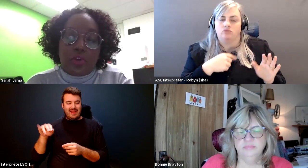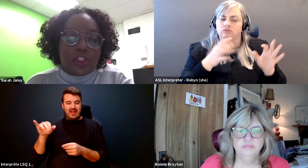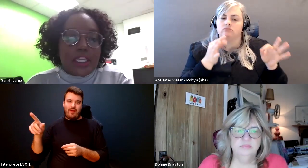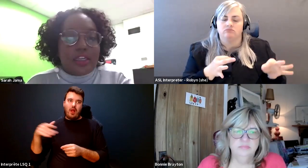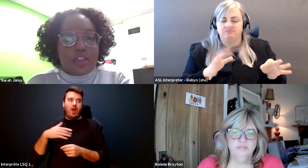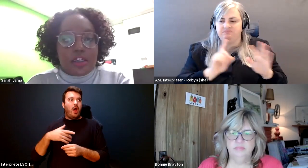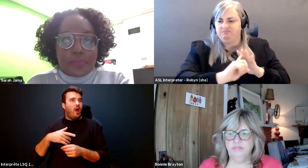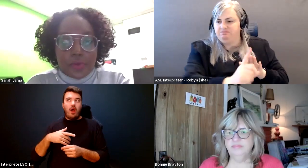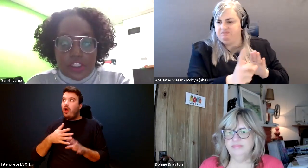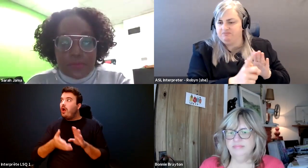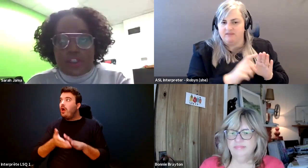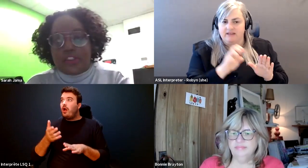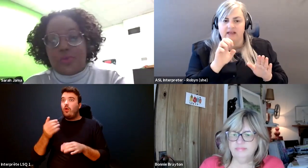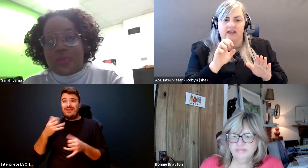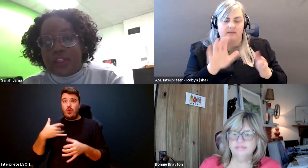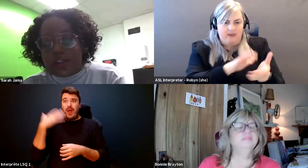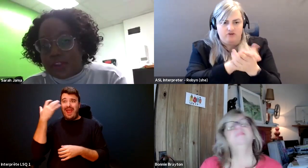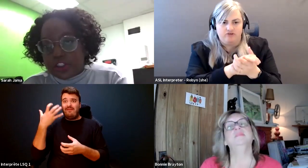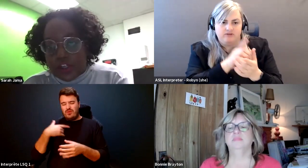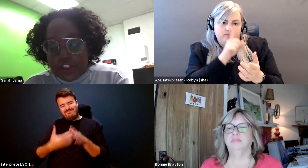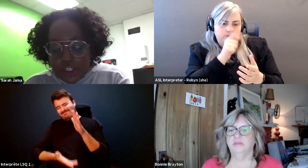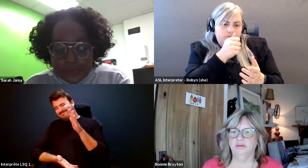Sarah Jama: move to Canada with this person who was relatively a stranger.